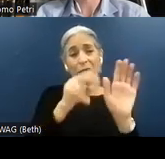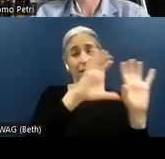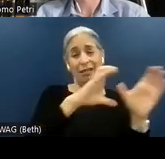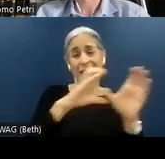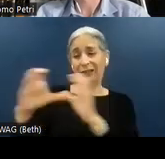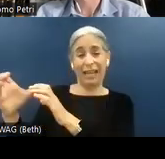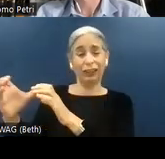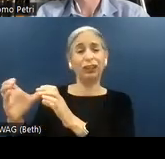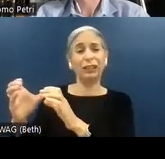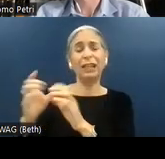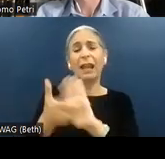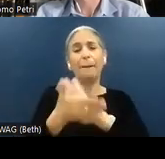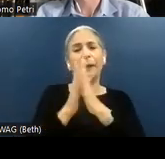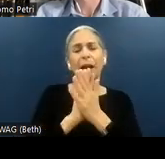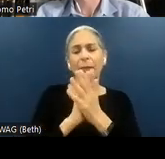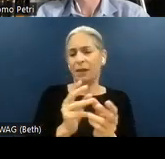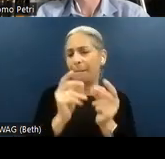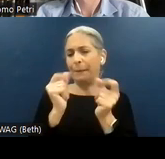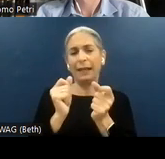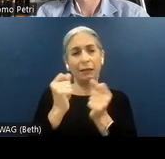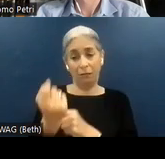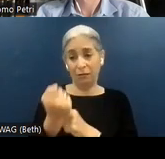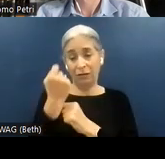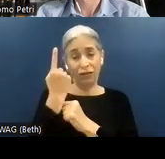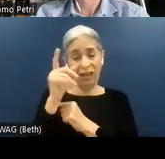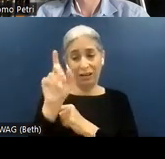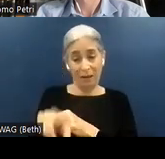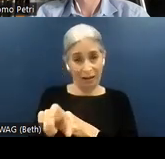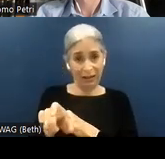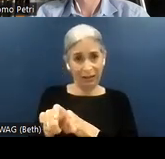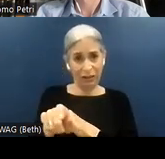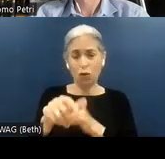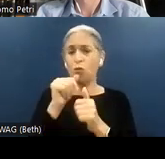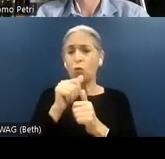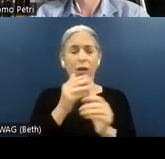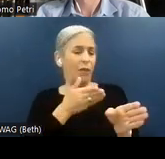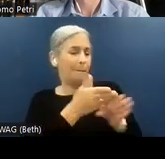it becomes immediate to understand which are the main actors, which are the doers for the